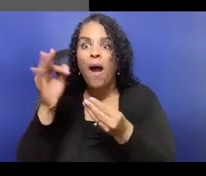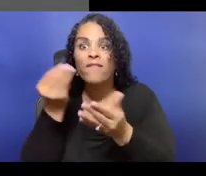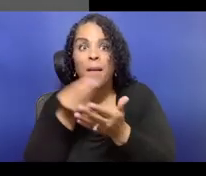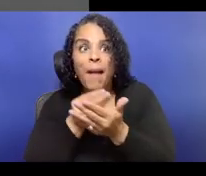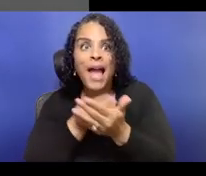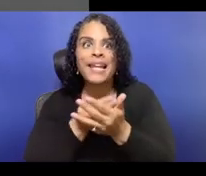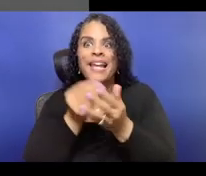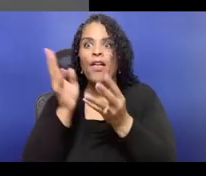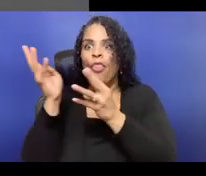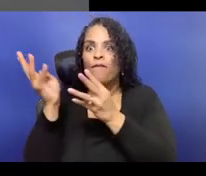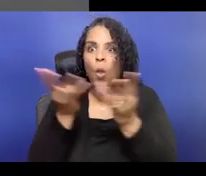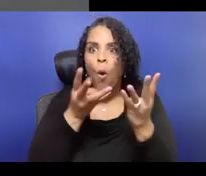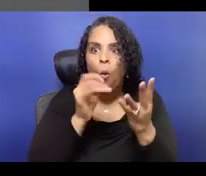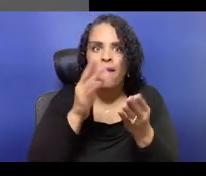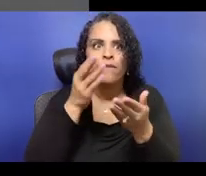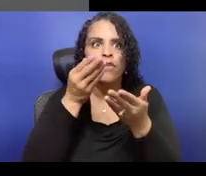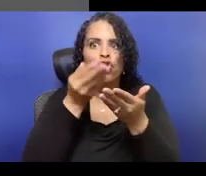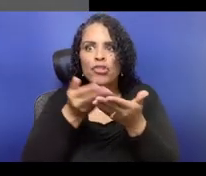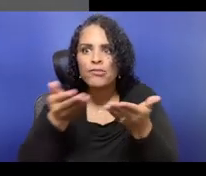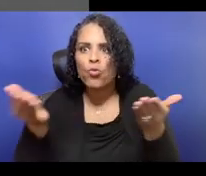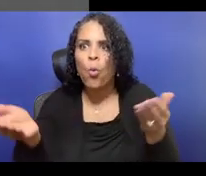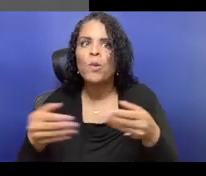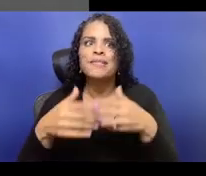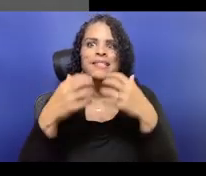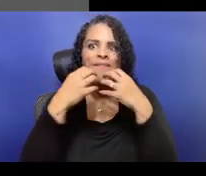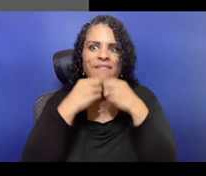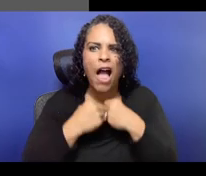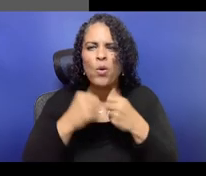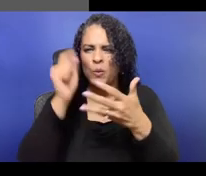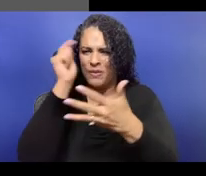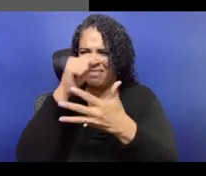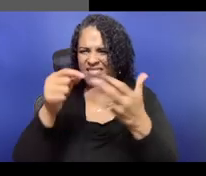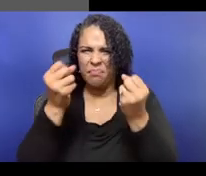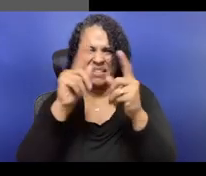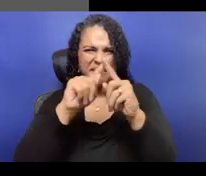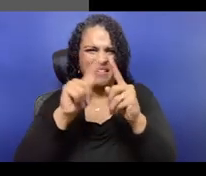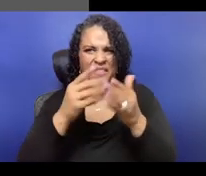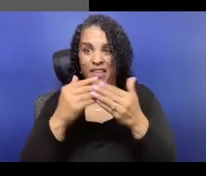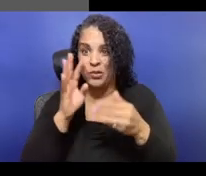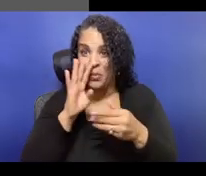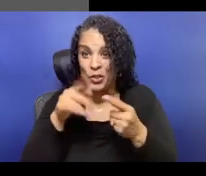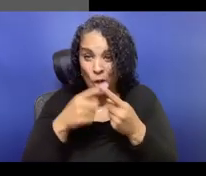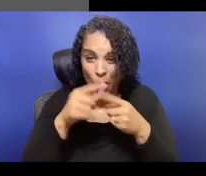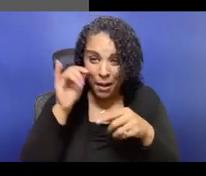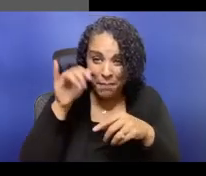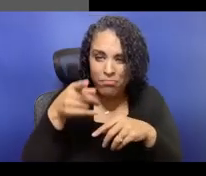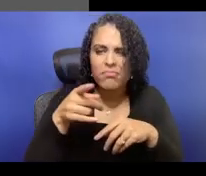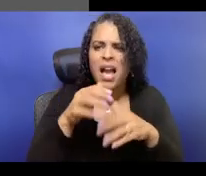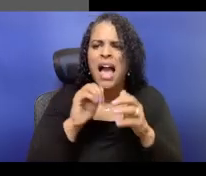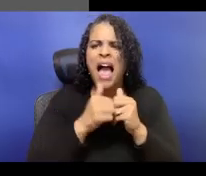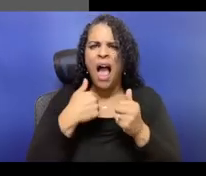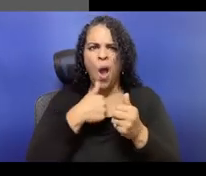about really what they're doing and how they're spending funds, and on, you know, on every aspect of it,